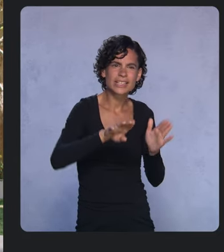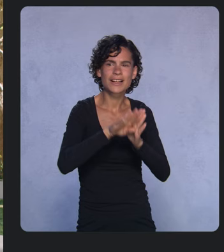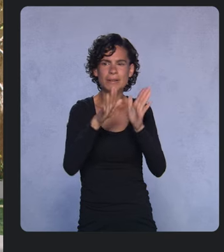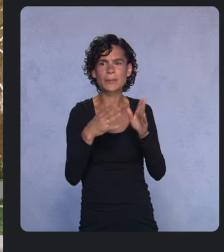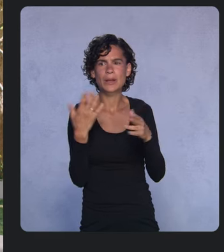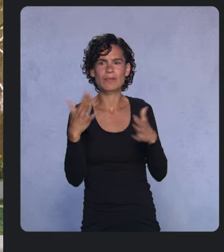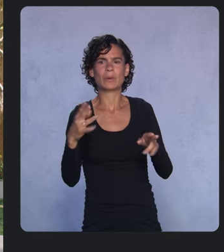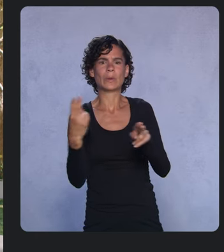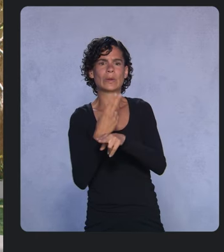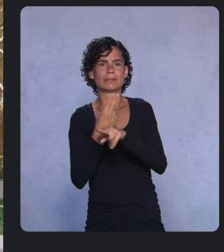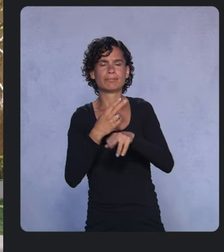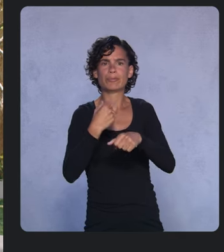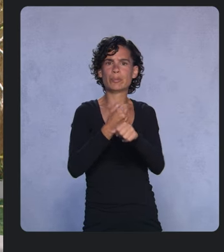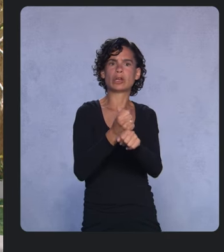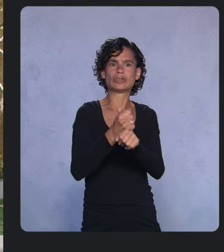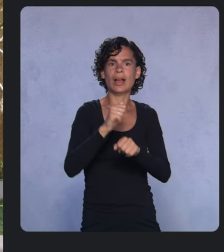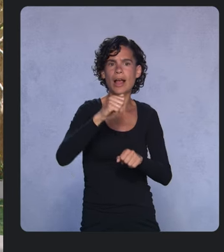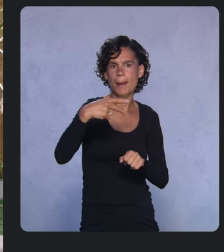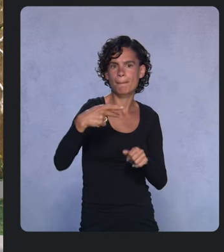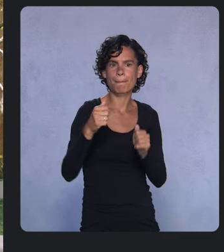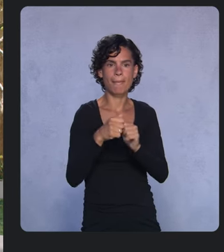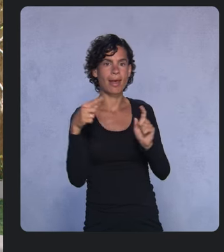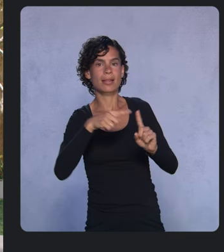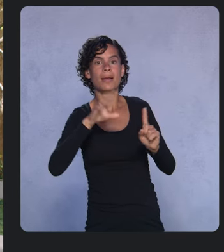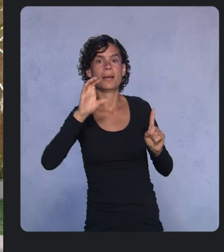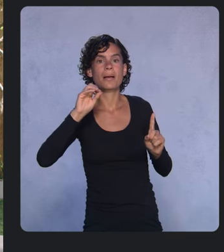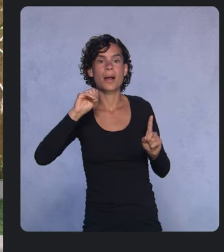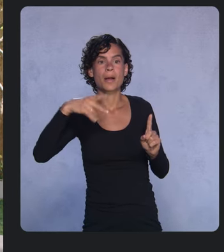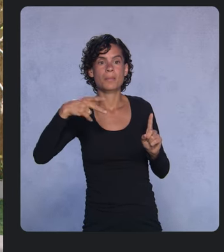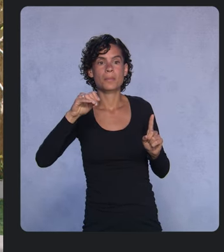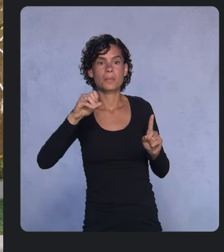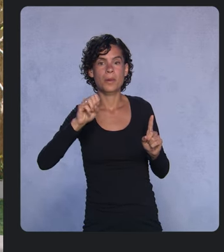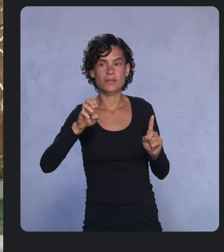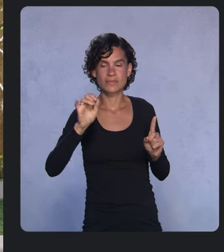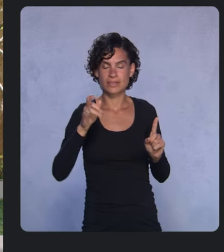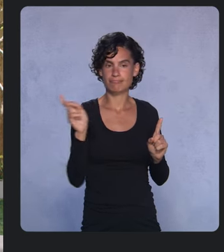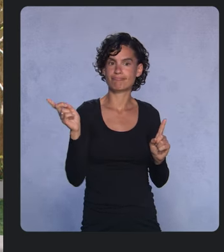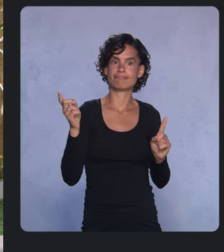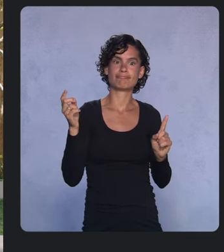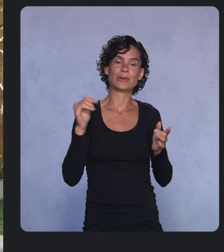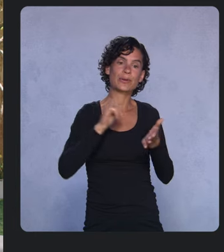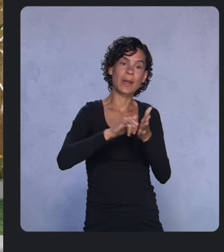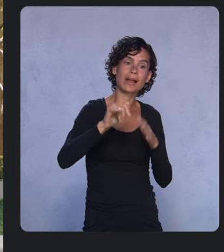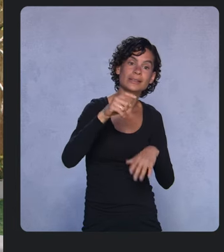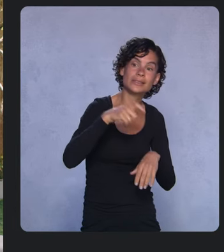on production apps with Compose like these: The New York Times, Airbnb, Twitter, Lift, Play.